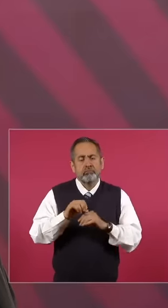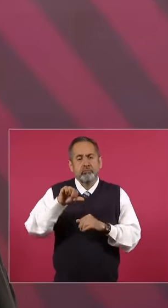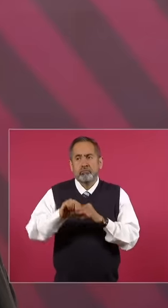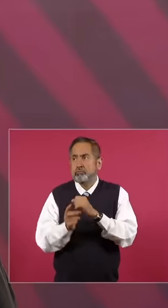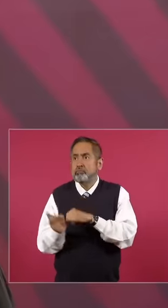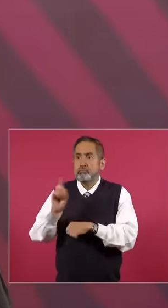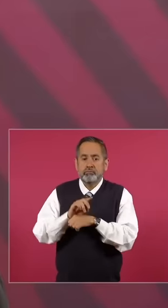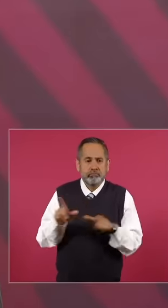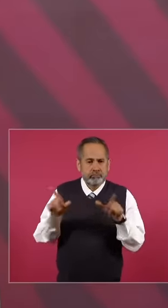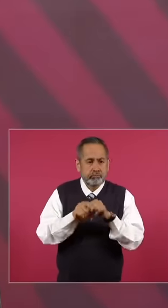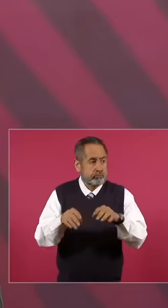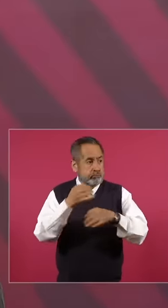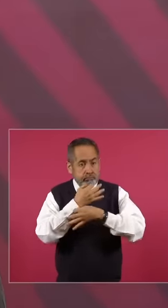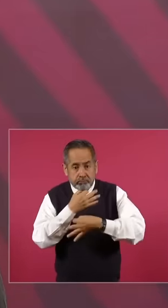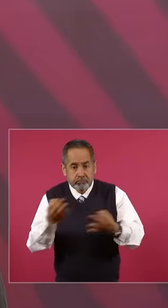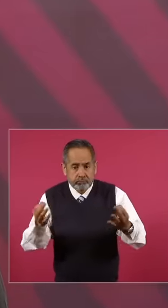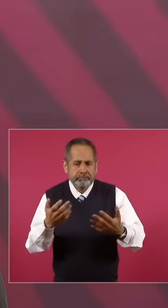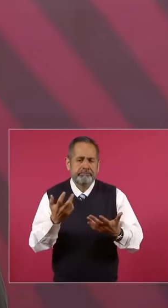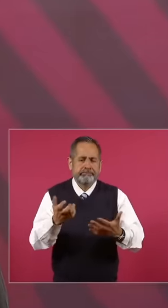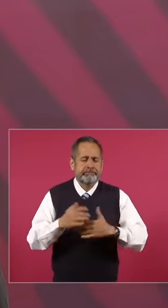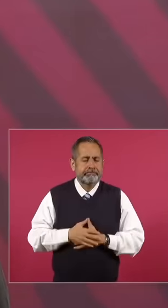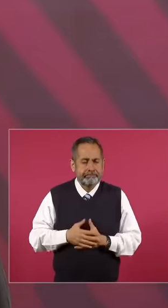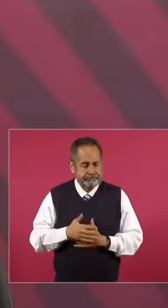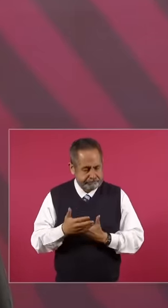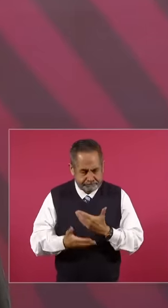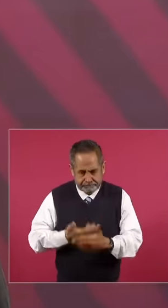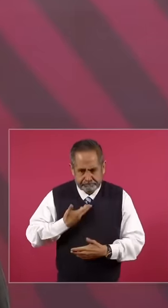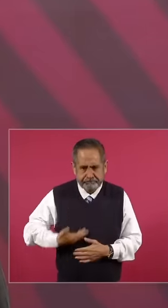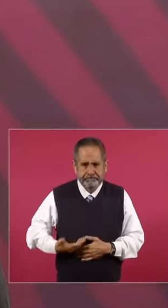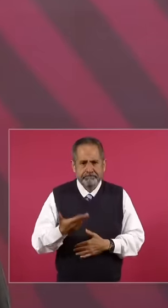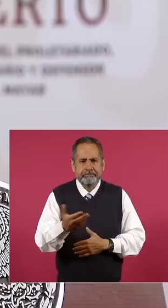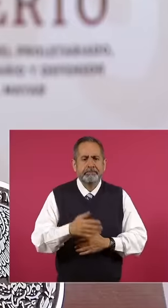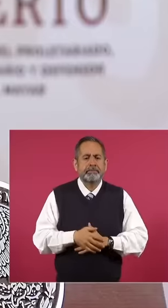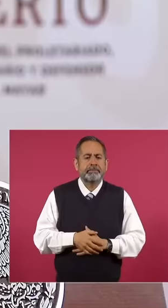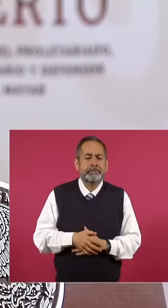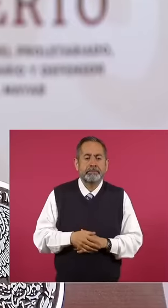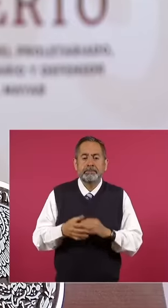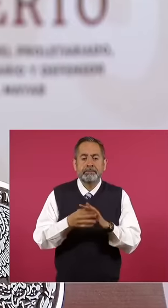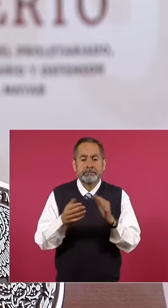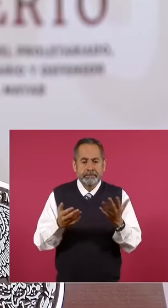will happen here. So I am one of you who has told me that the instructions are to go